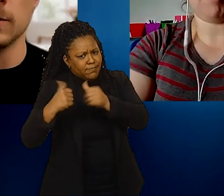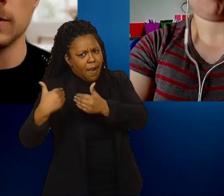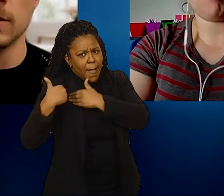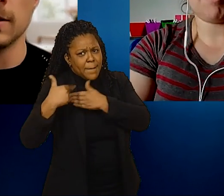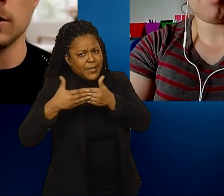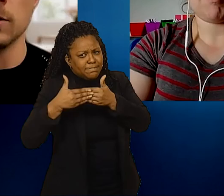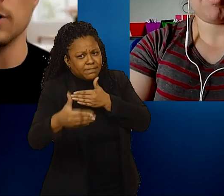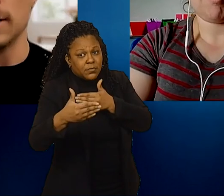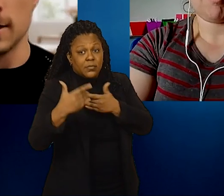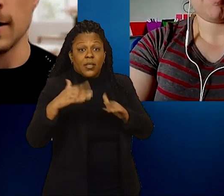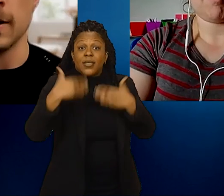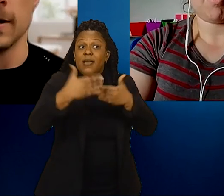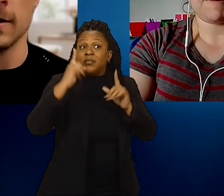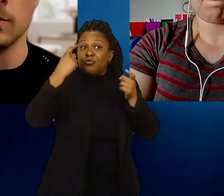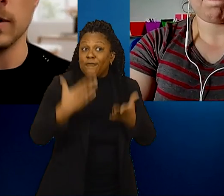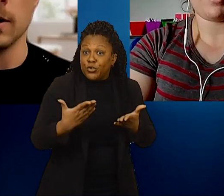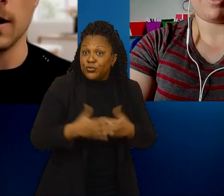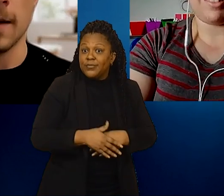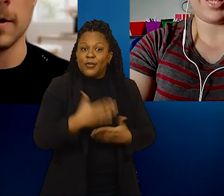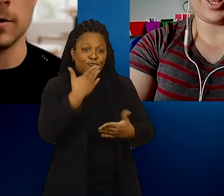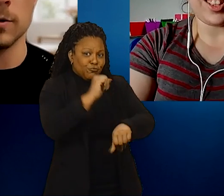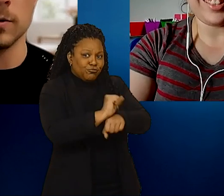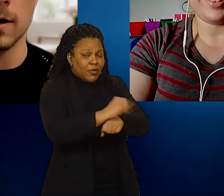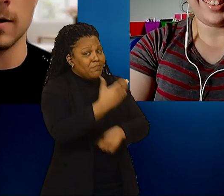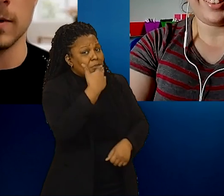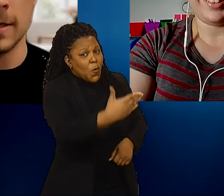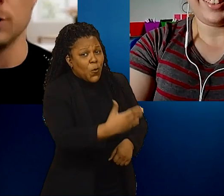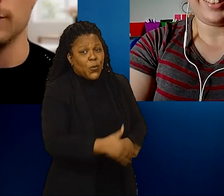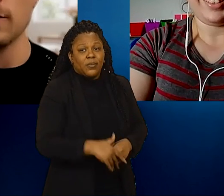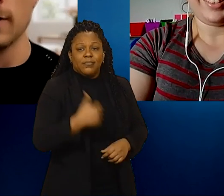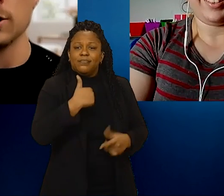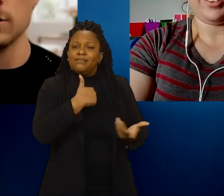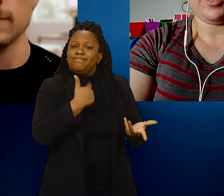So I think you did a great job and we are happy to- - Thank you. [Trevor] continue to fight on that issue.